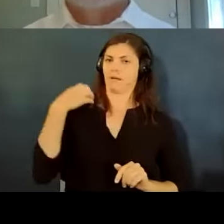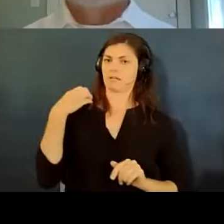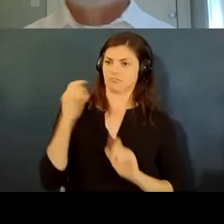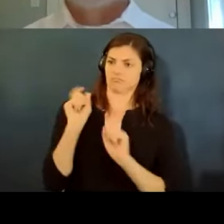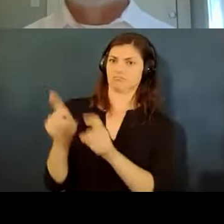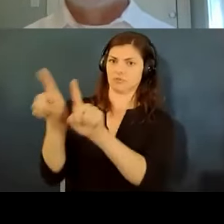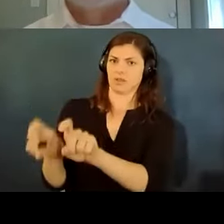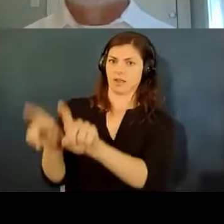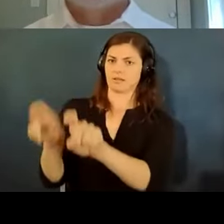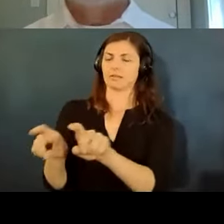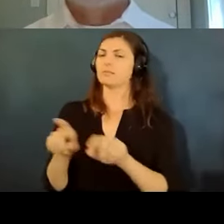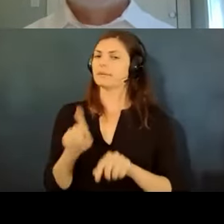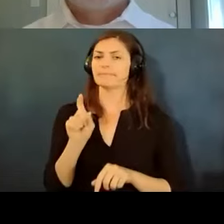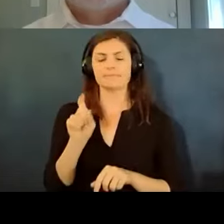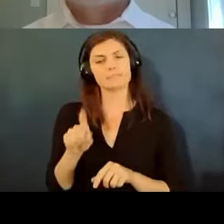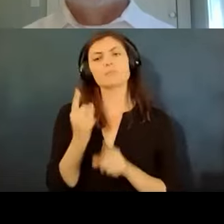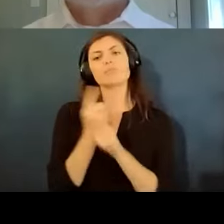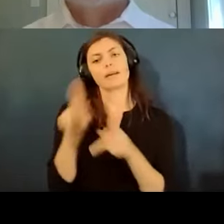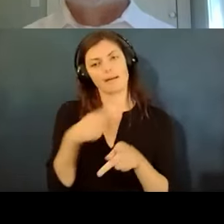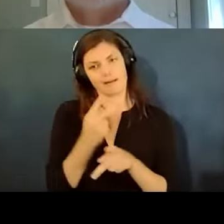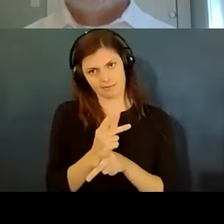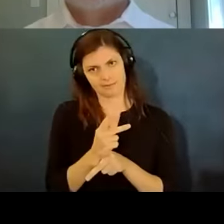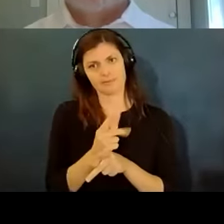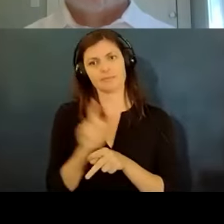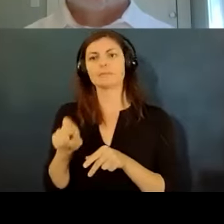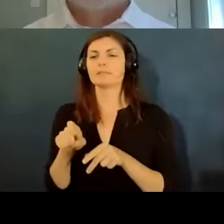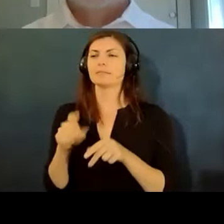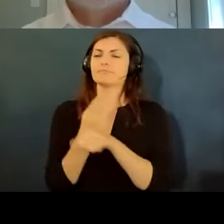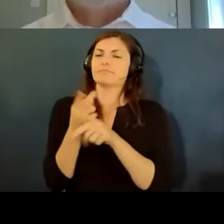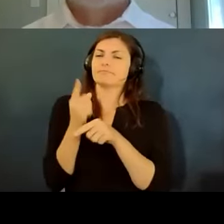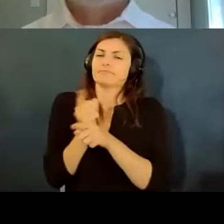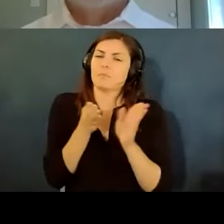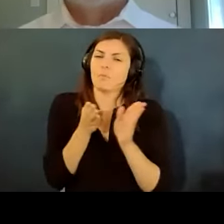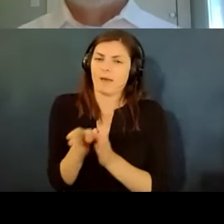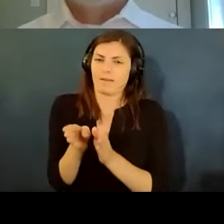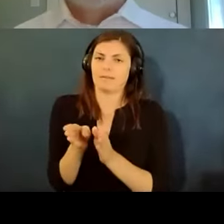be the right kind of test and it has to be used in the right way and one of the things we're seeing